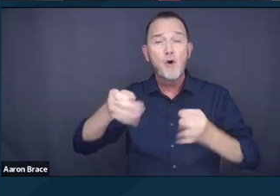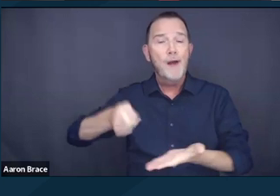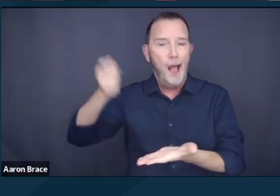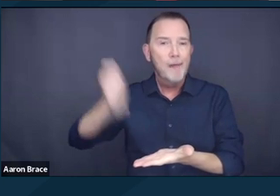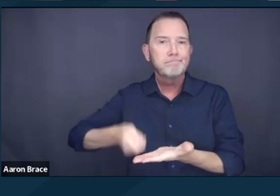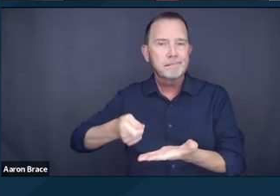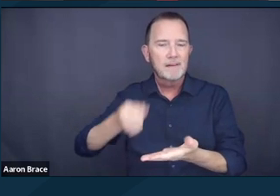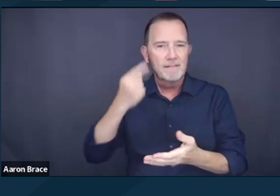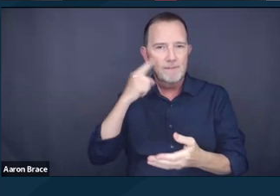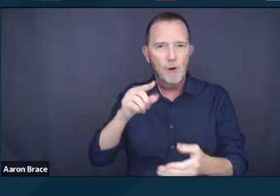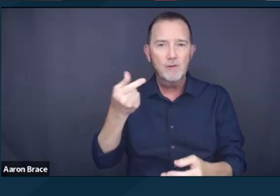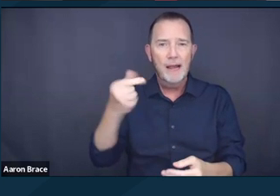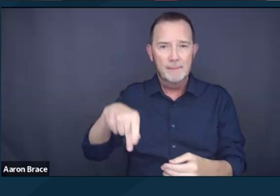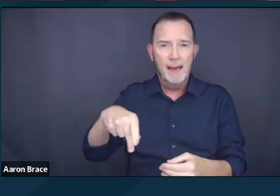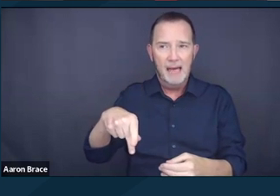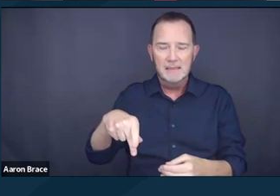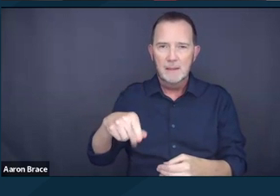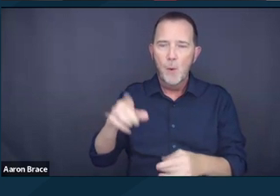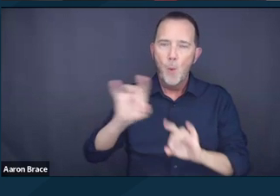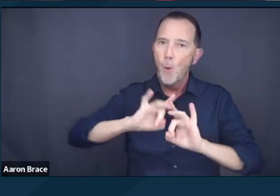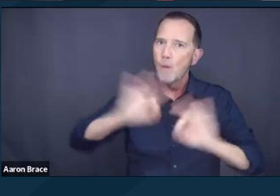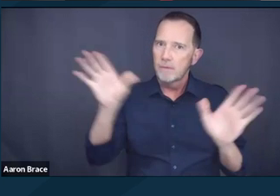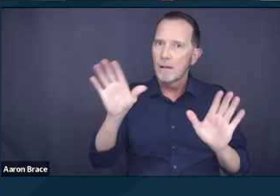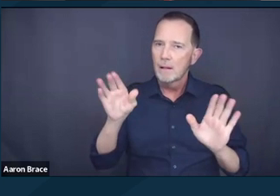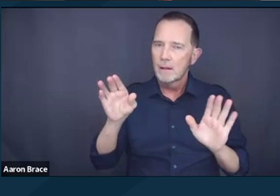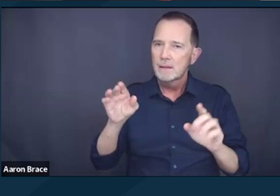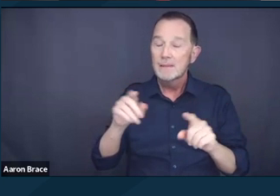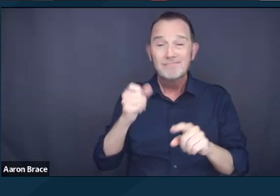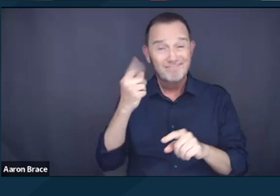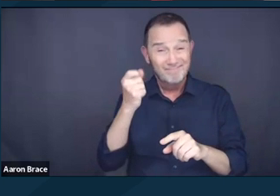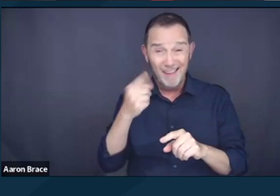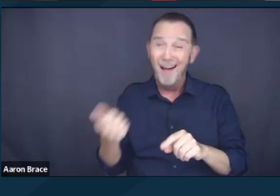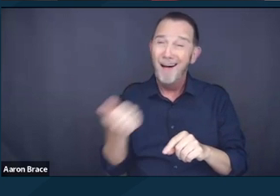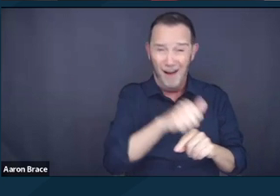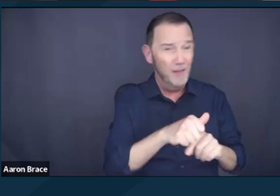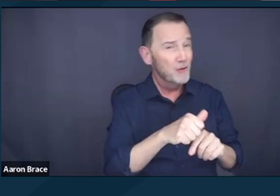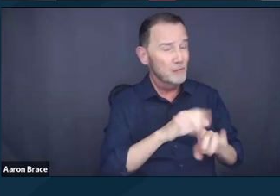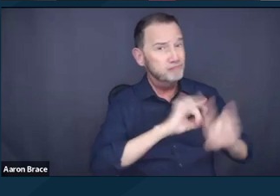is not the only threat to civil liberties at the intersection of homelessness, mental health